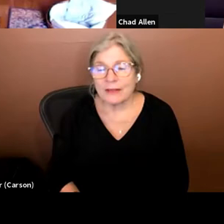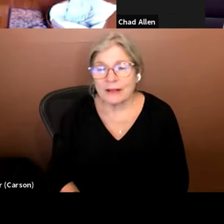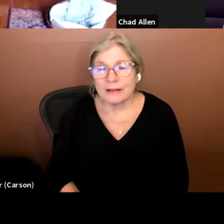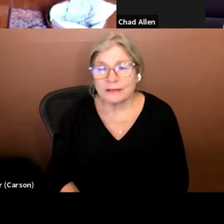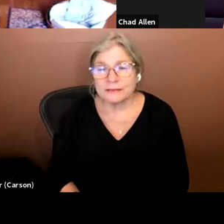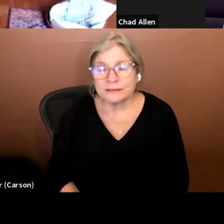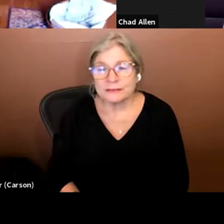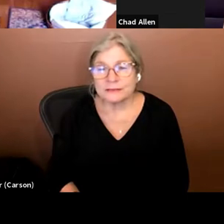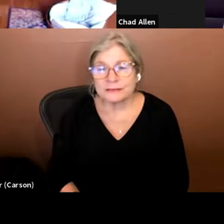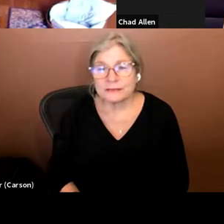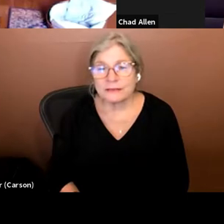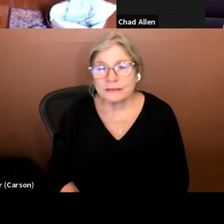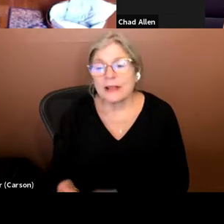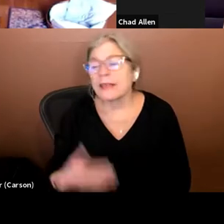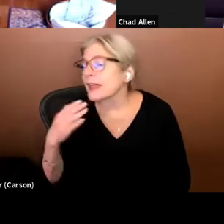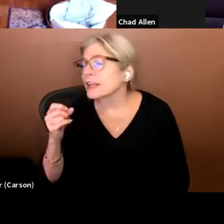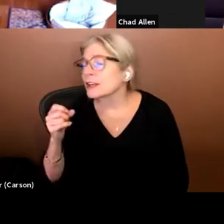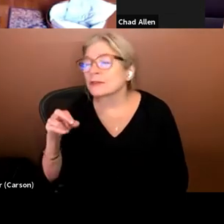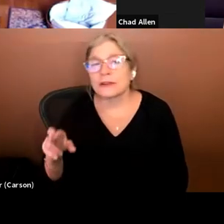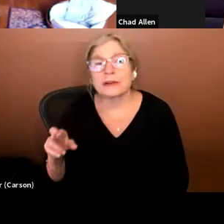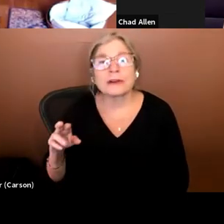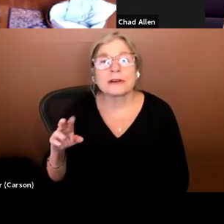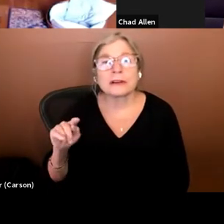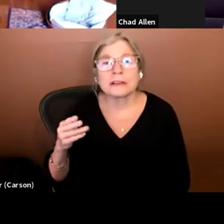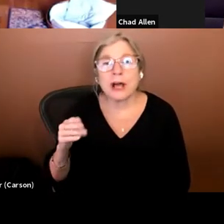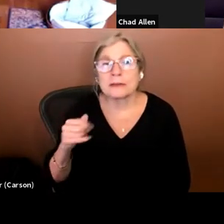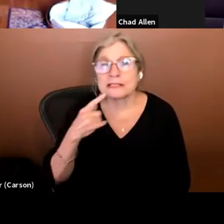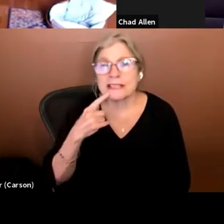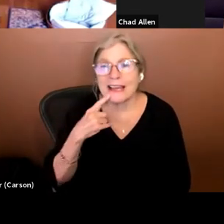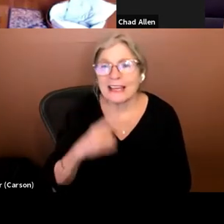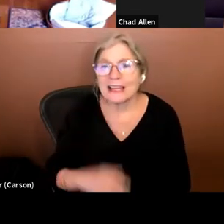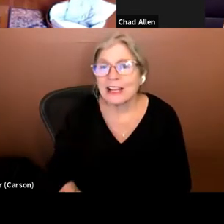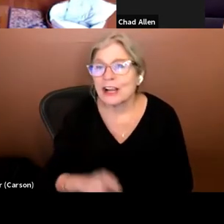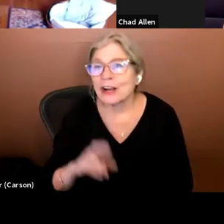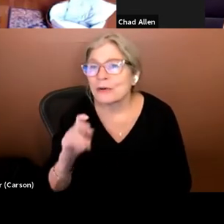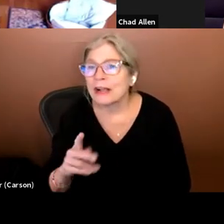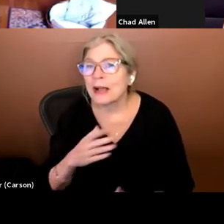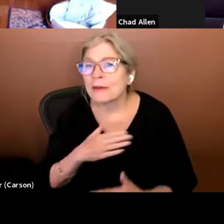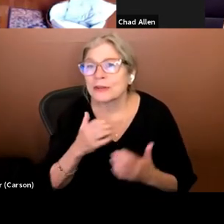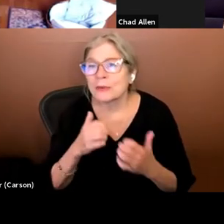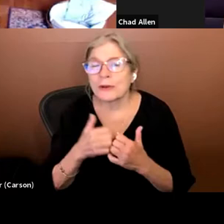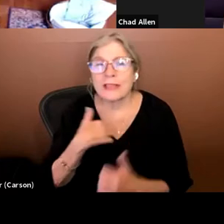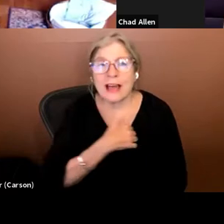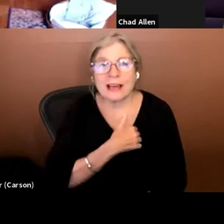. Rick Boggs. I'm grad you are with us, Rick. I'm going to ask you